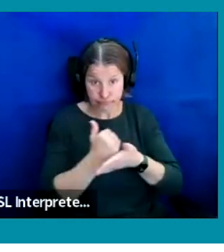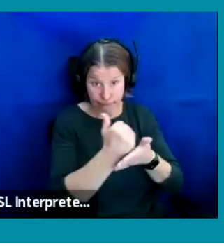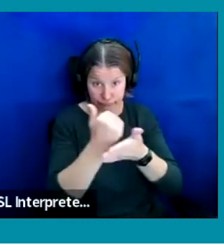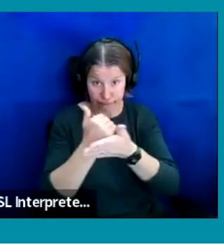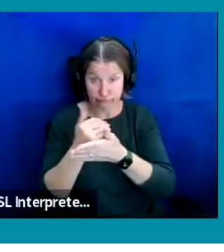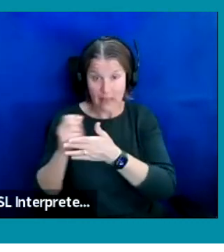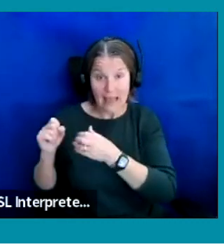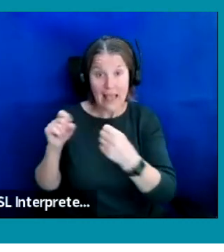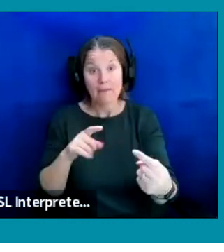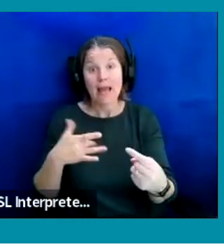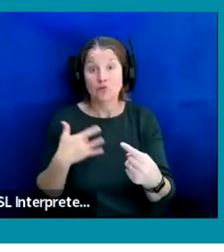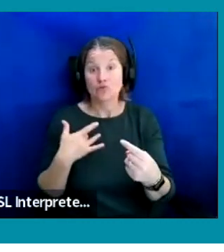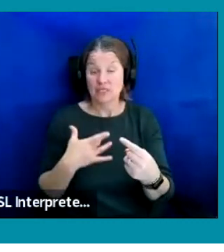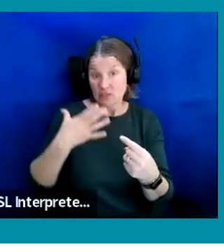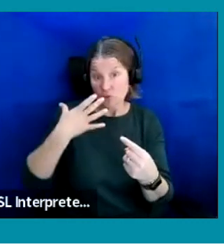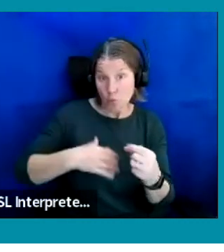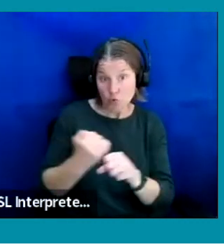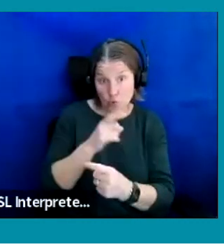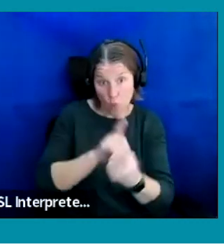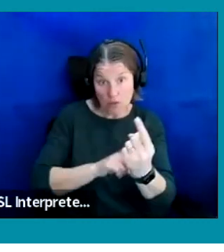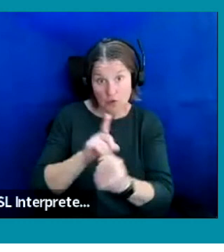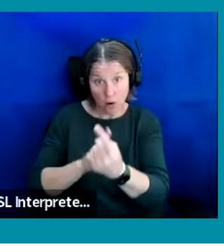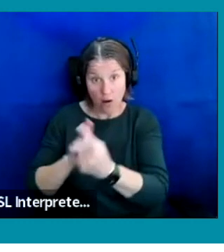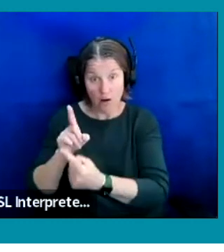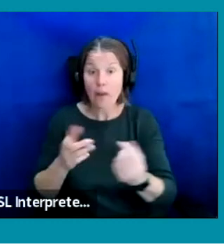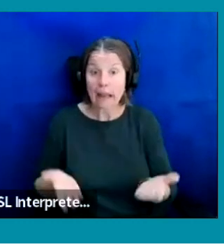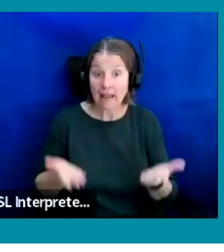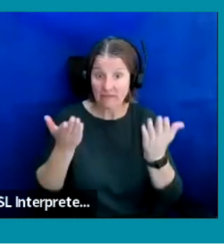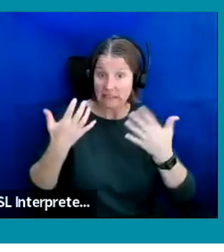who would like to do one-to-ones with the Lifted Entertainment Team and we will pass